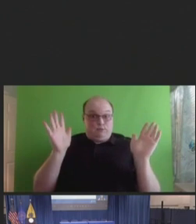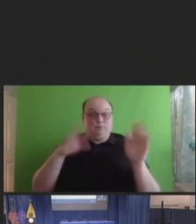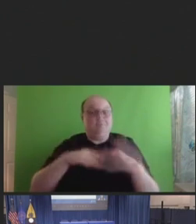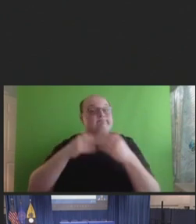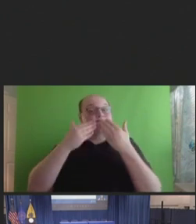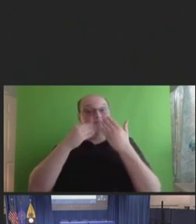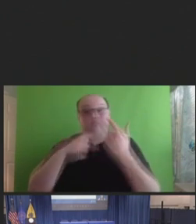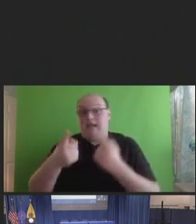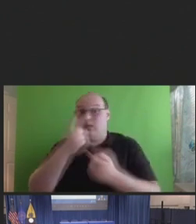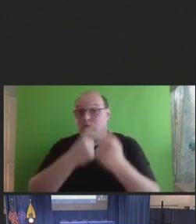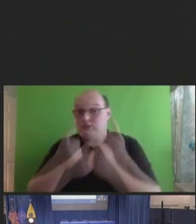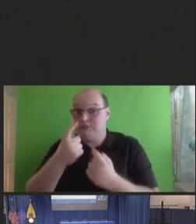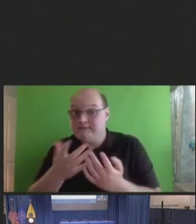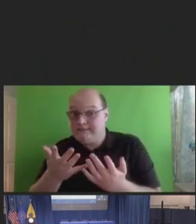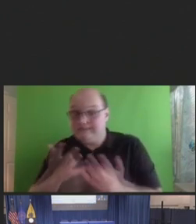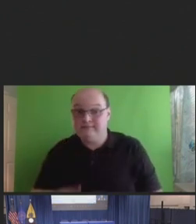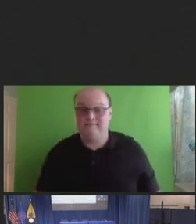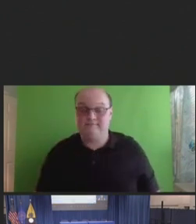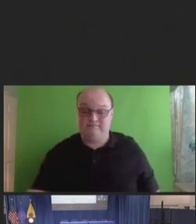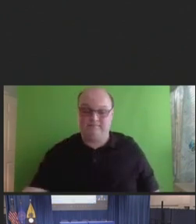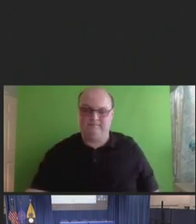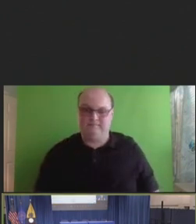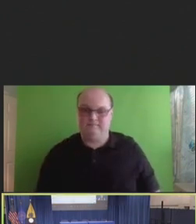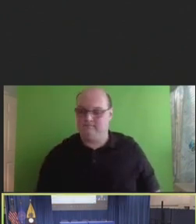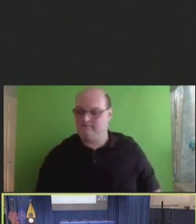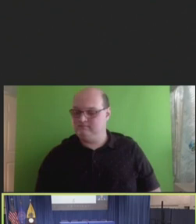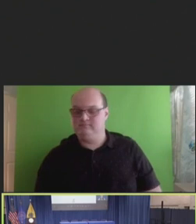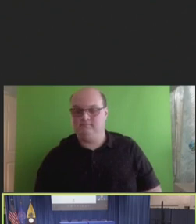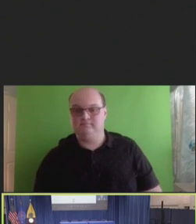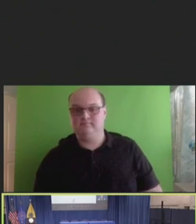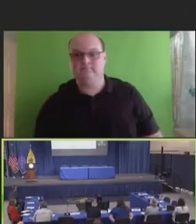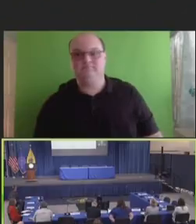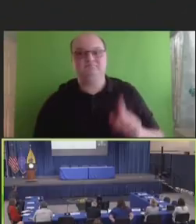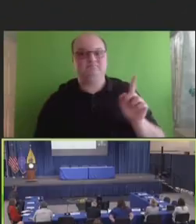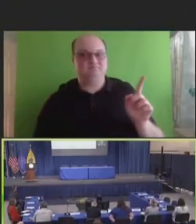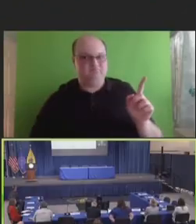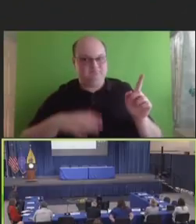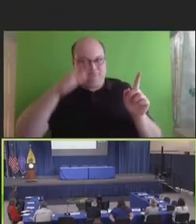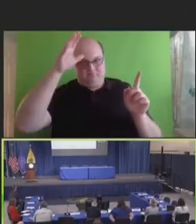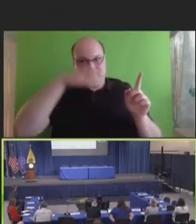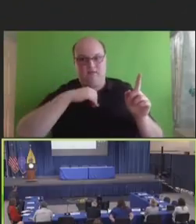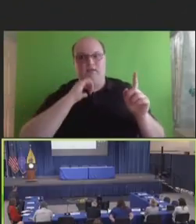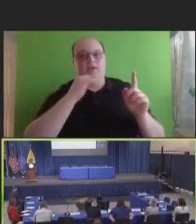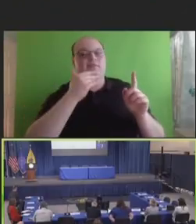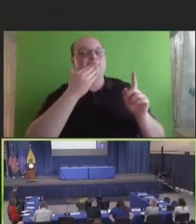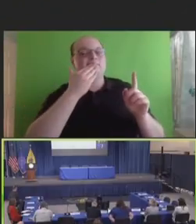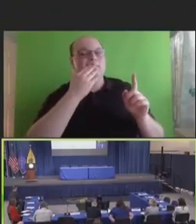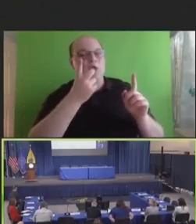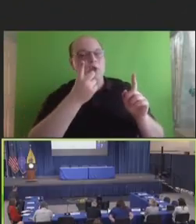Robert Hopkins, Jr.: Thank you, Dr. Hause. I'm going to take the chair's prerogative